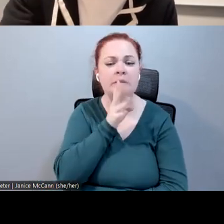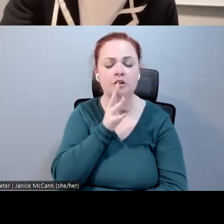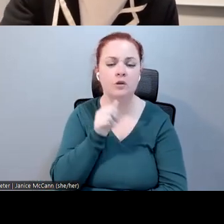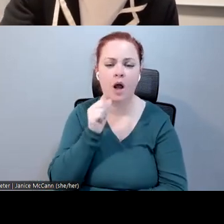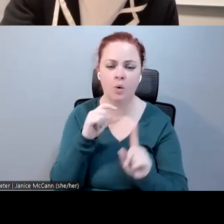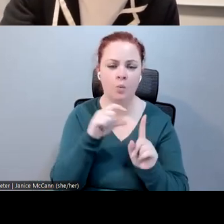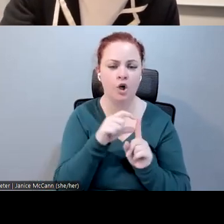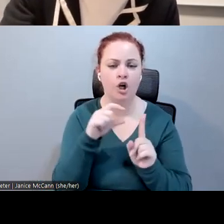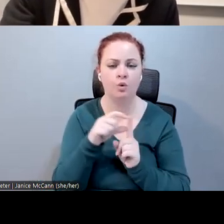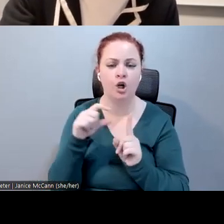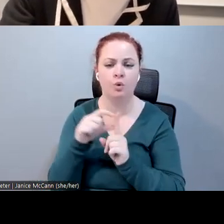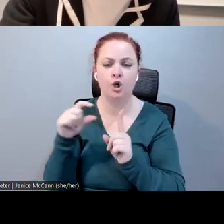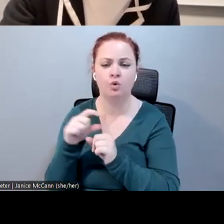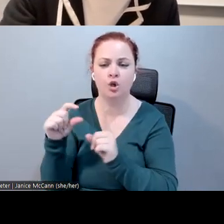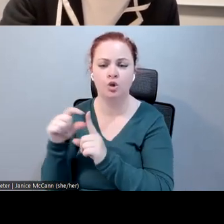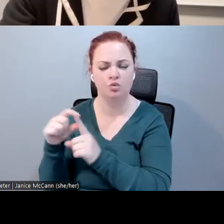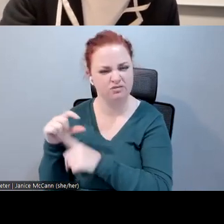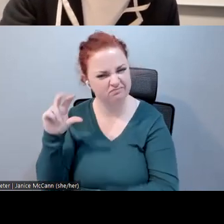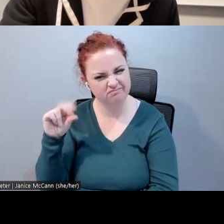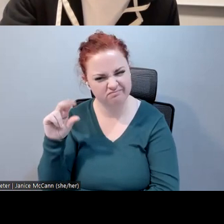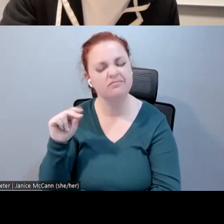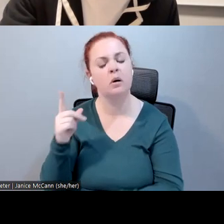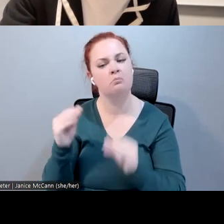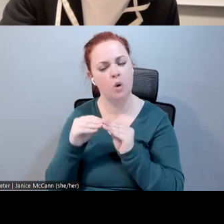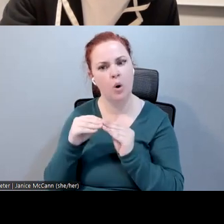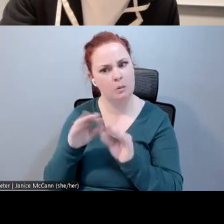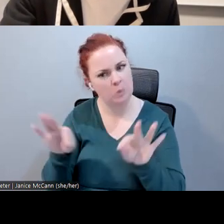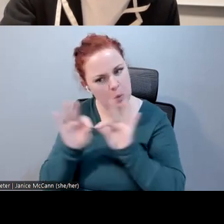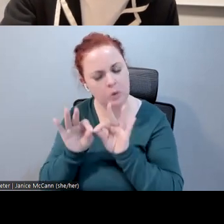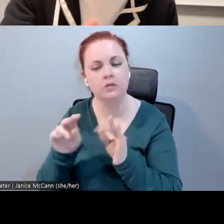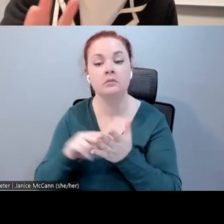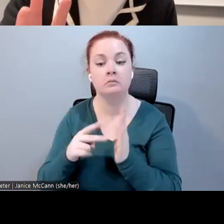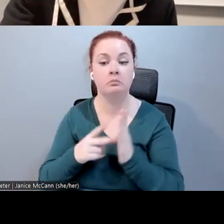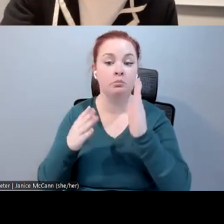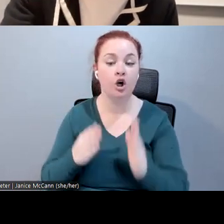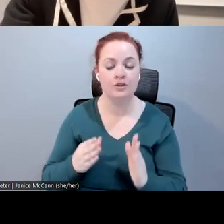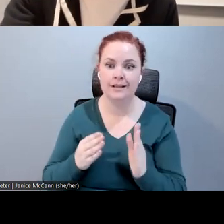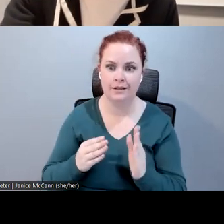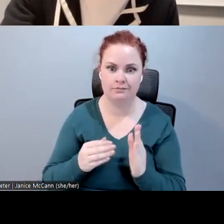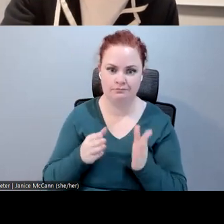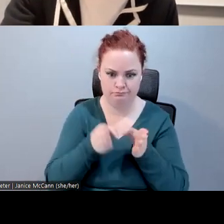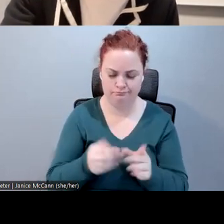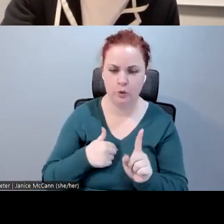captions close to people, sometimes near their mouths,